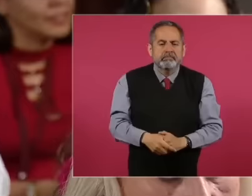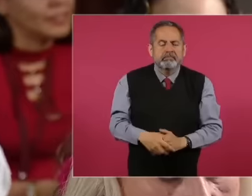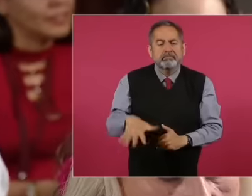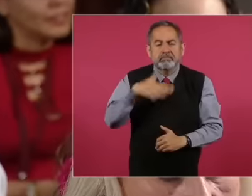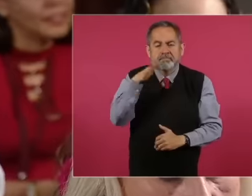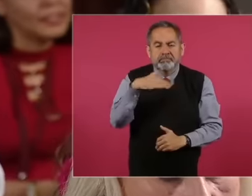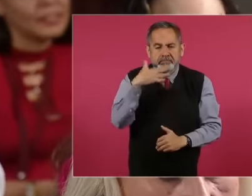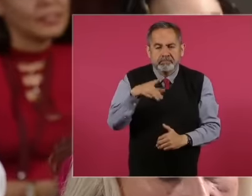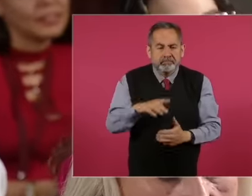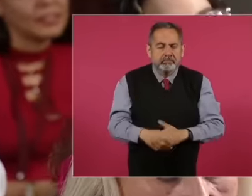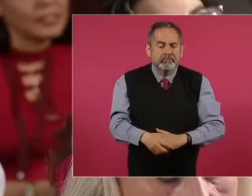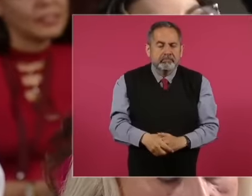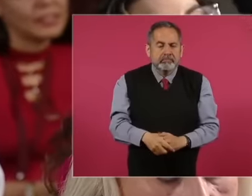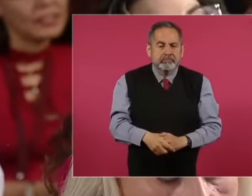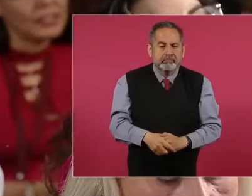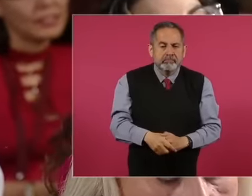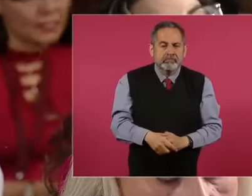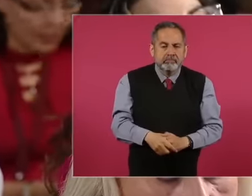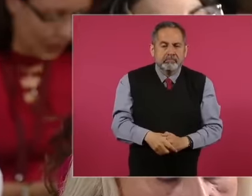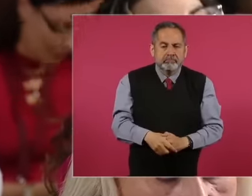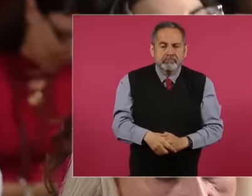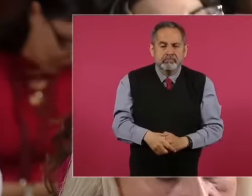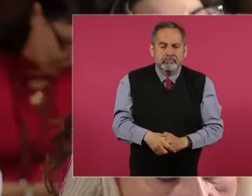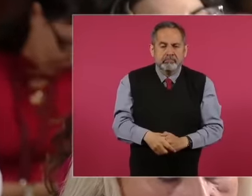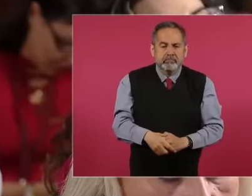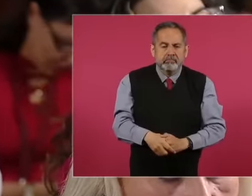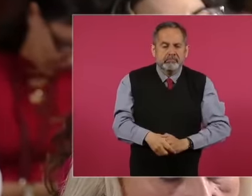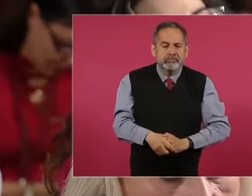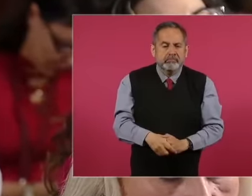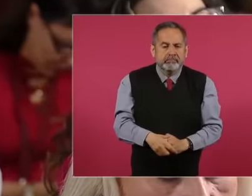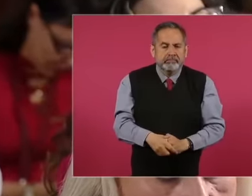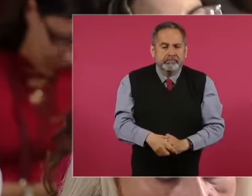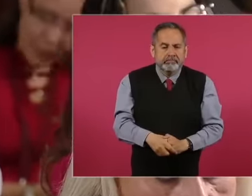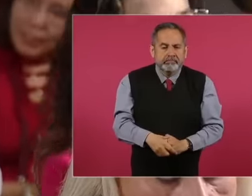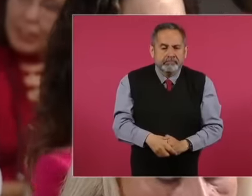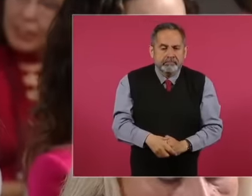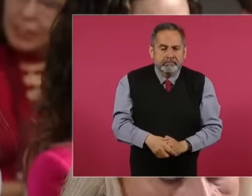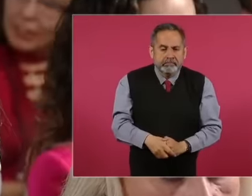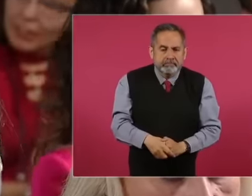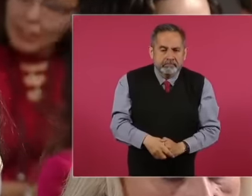participation to the queen pseudo-journalist ID Ramírez and as always